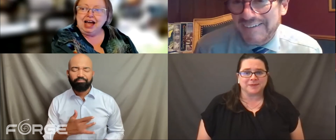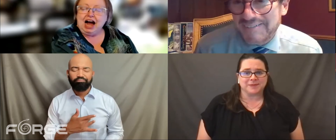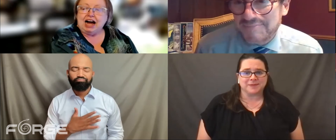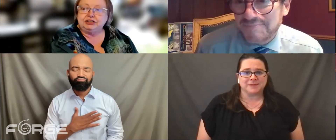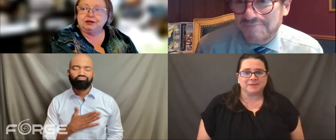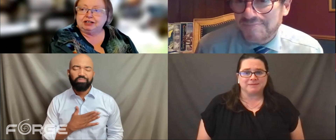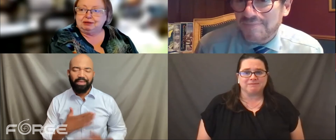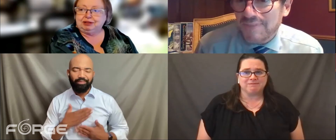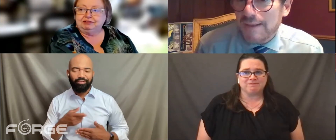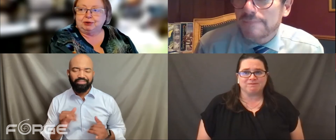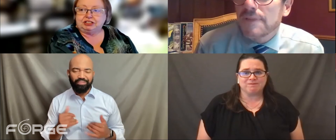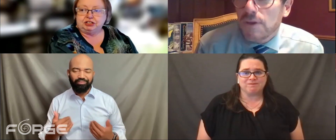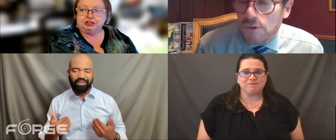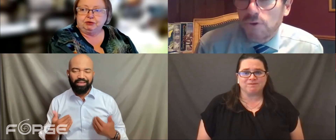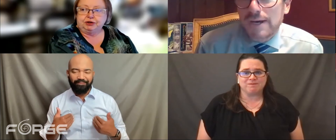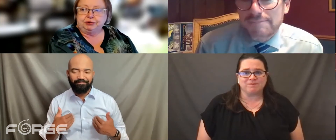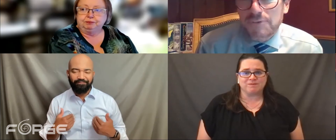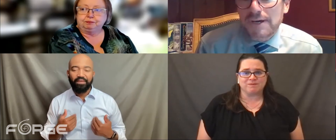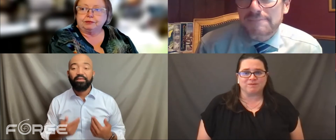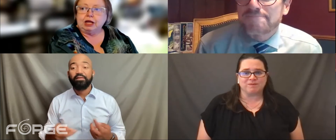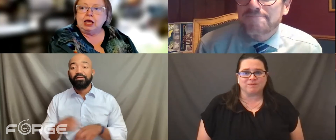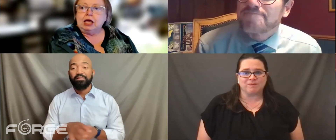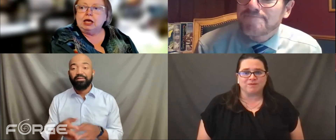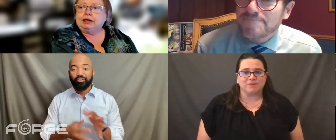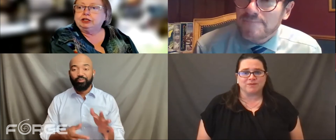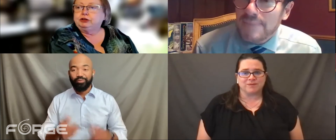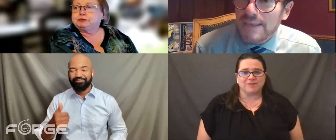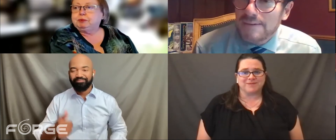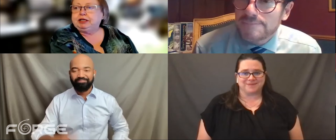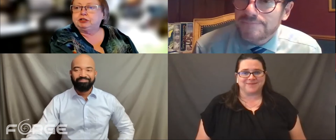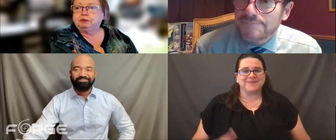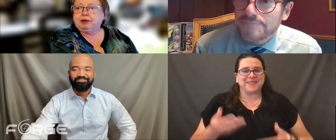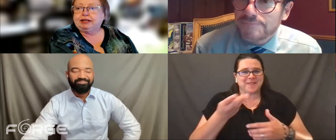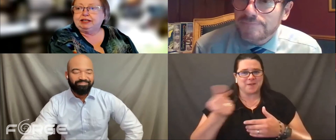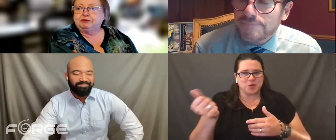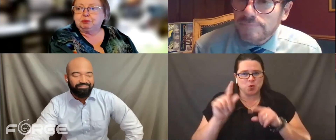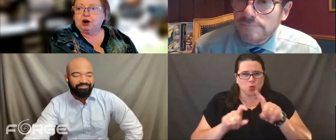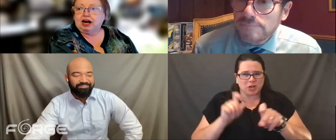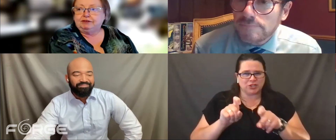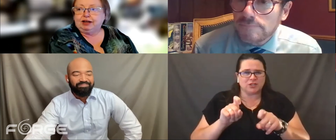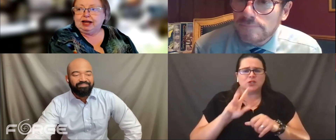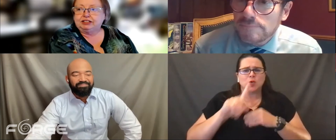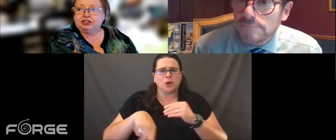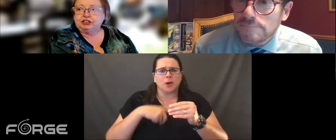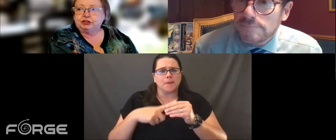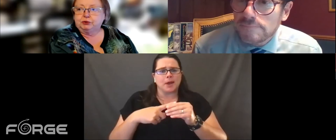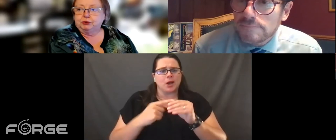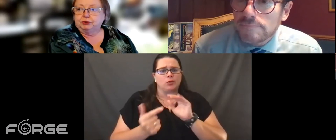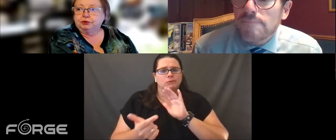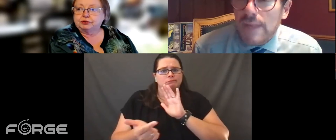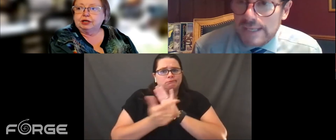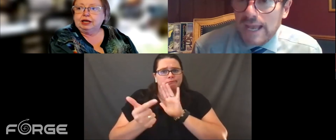I do have a couple of questions for you. Good, good. Can you speak to the banning of pride flags in school?